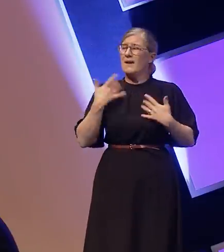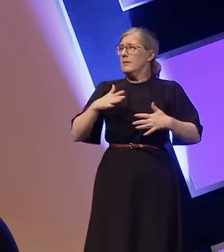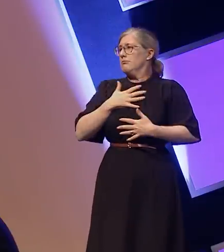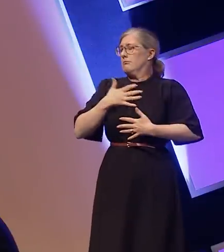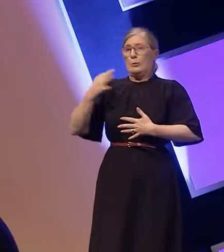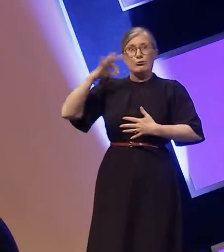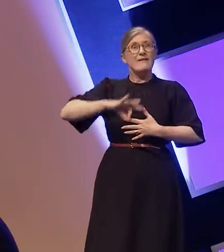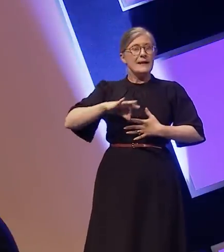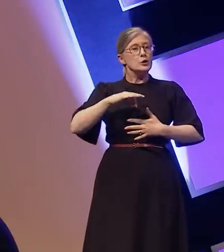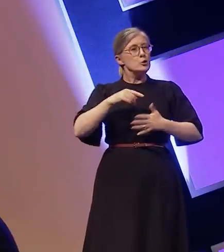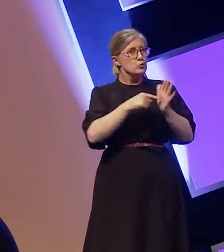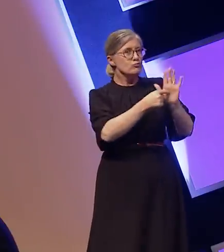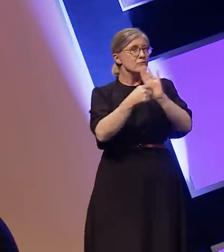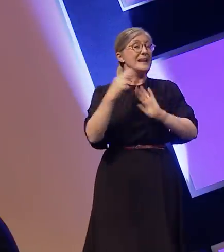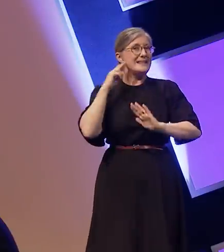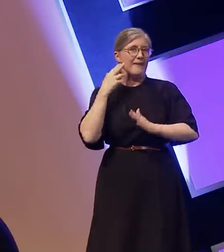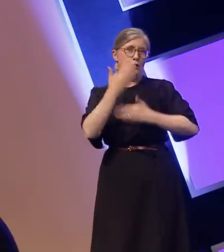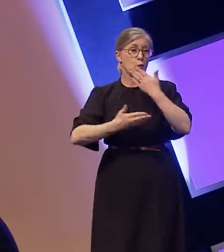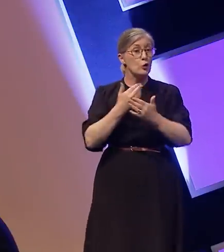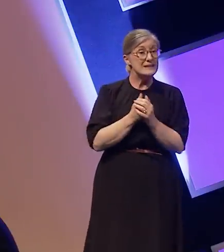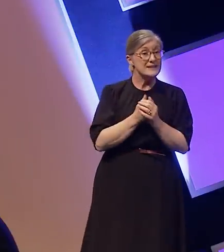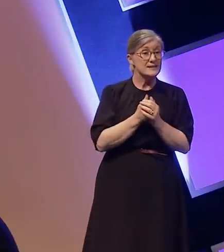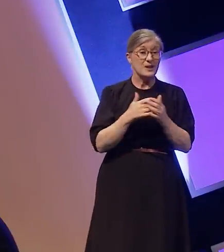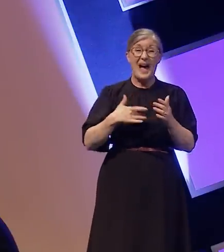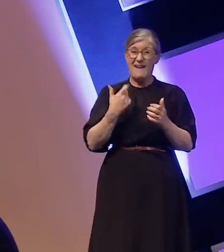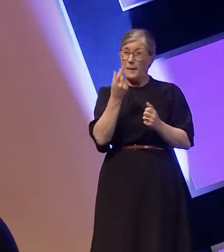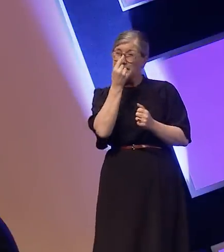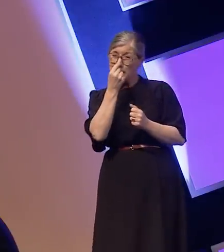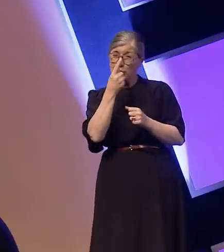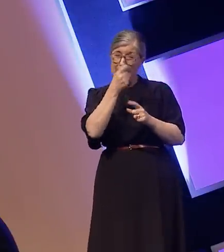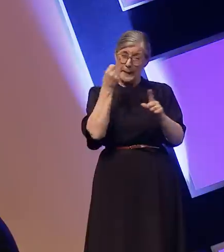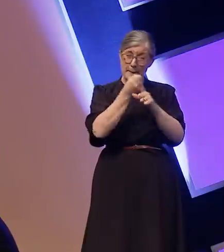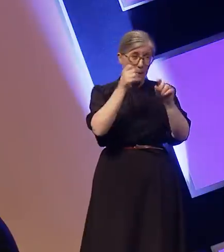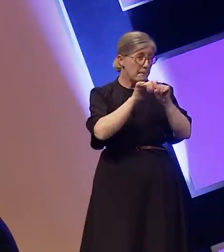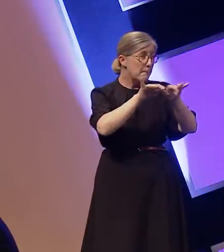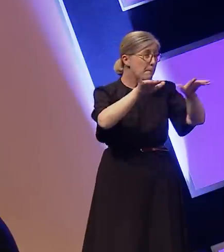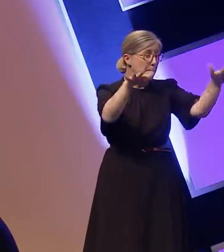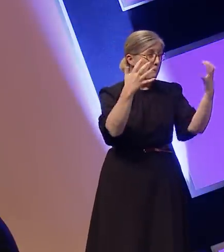and for them to have the potential to reach an expanding audience. I have created and am